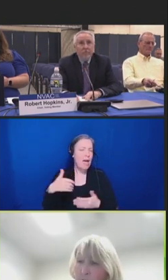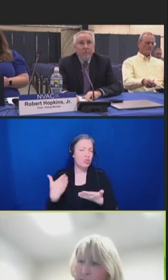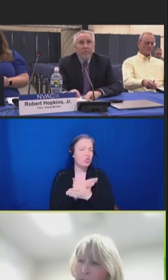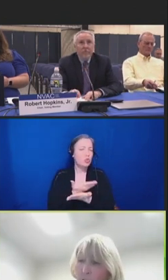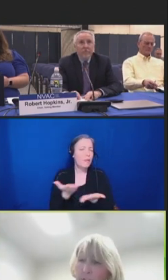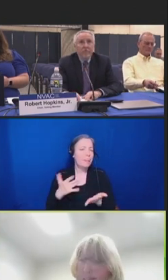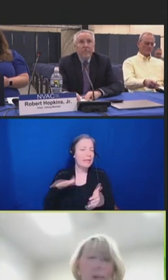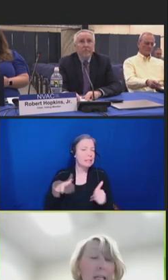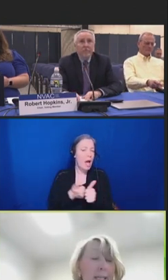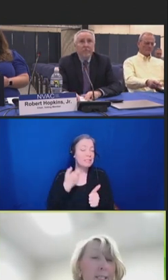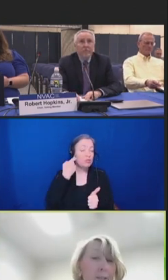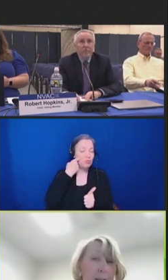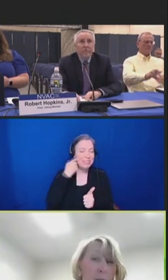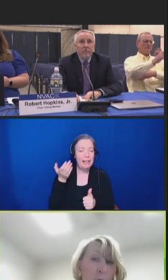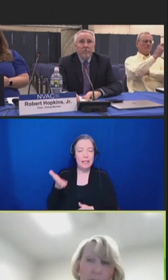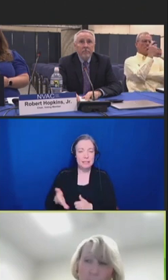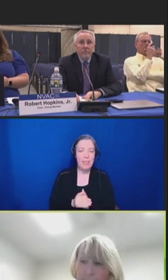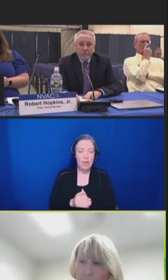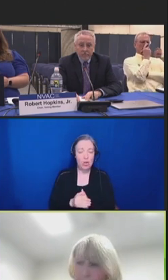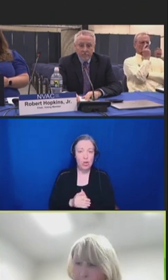So, that's also that link is available in the written update.